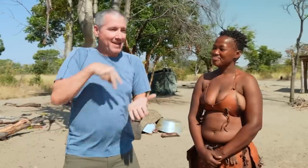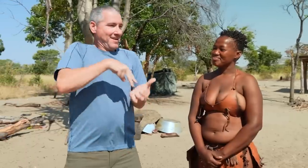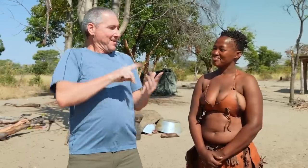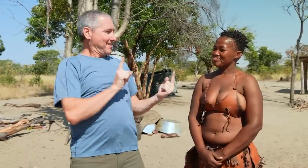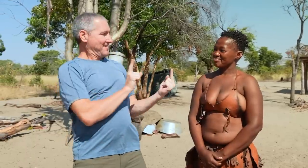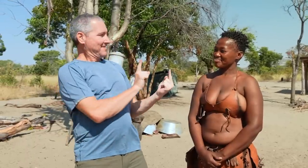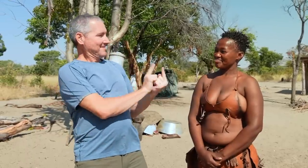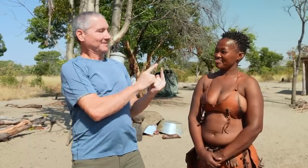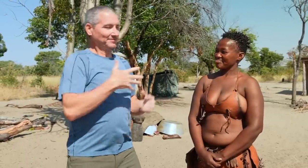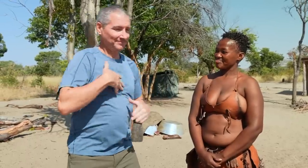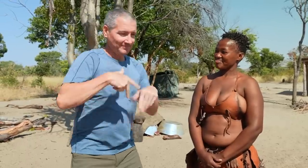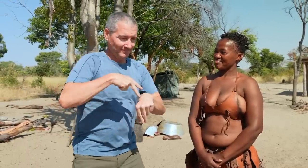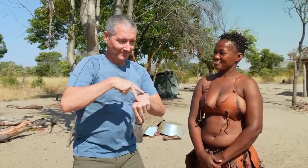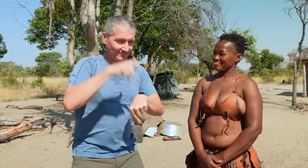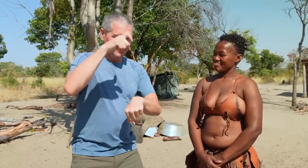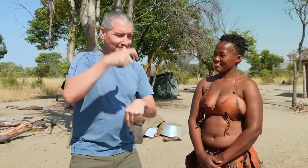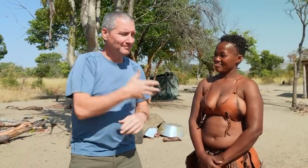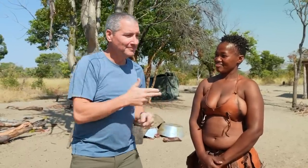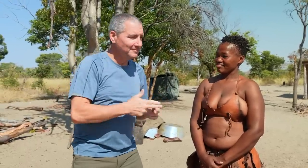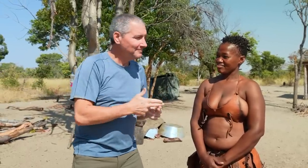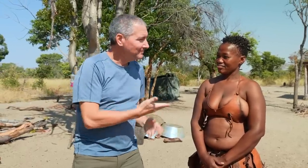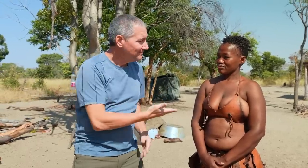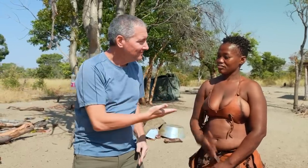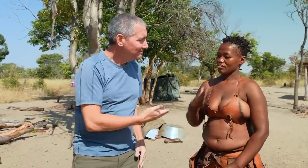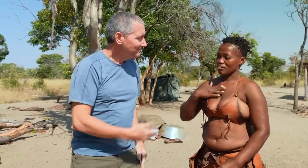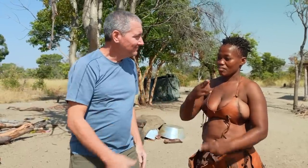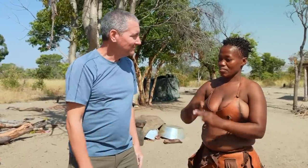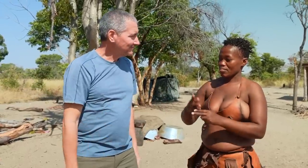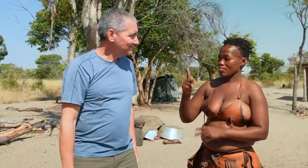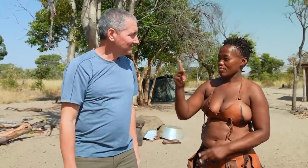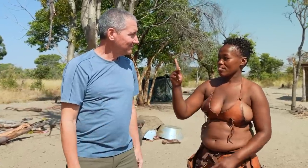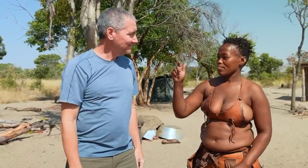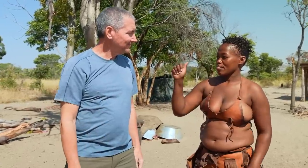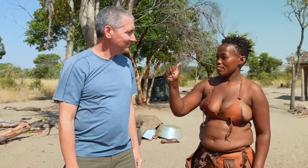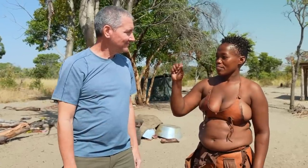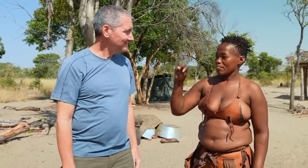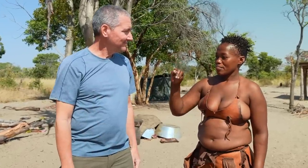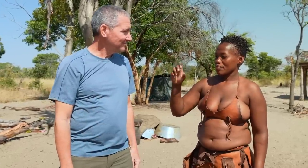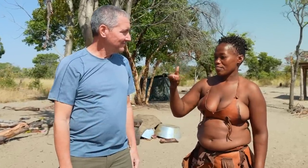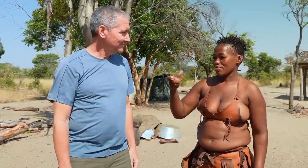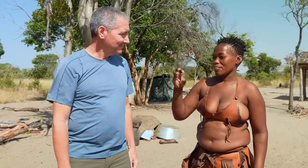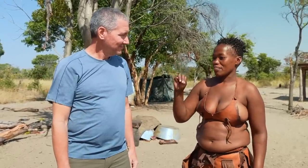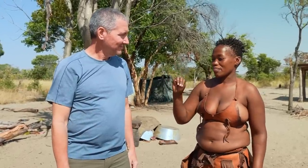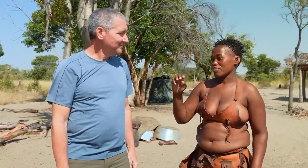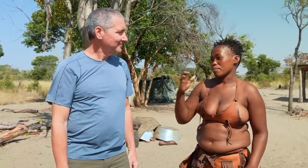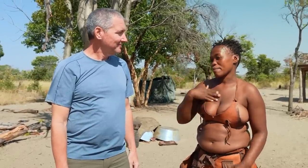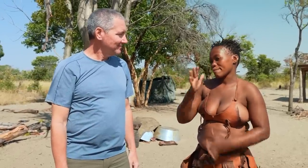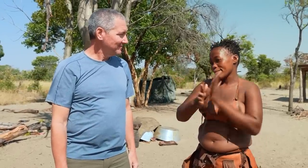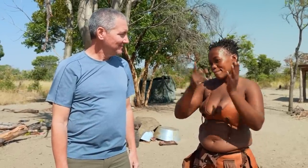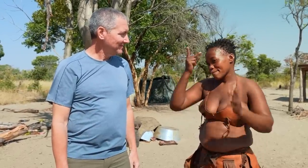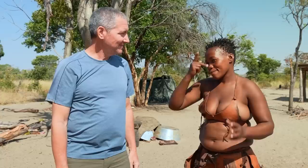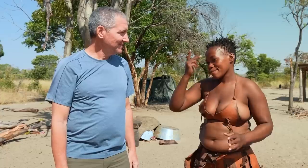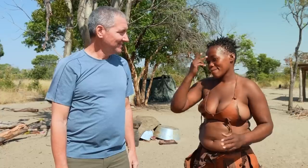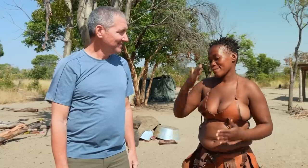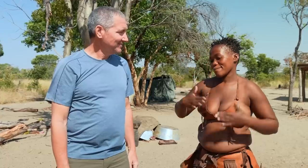It’s great to meet you. I’m Joel, what’s your name? My name is Kasonga.